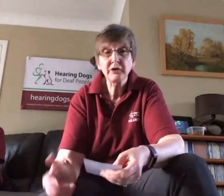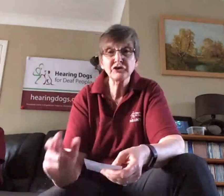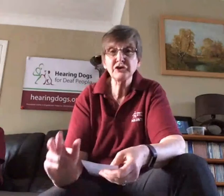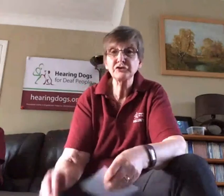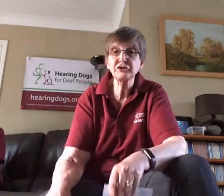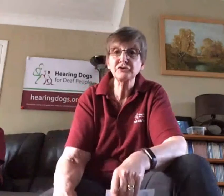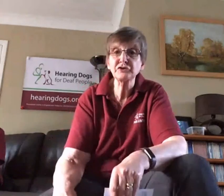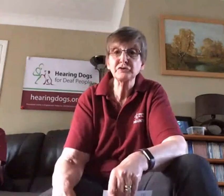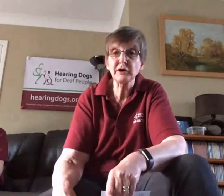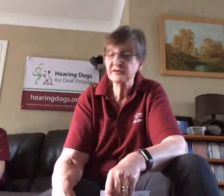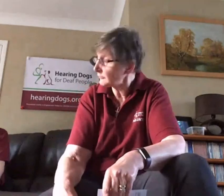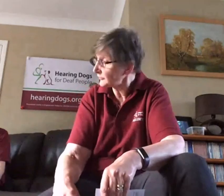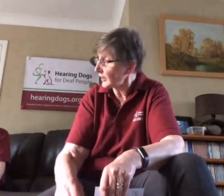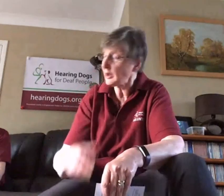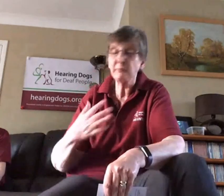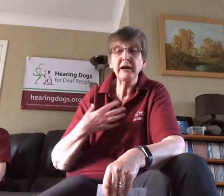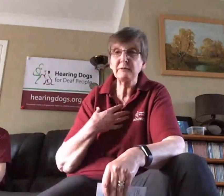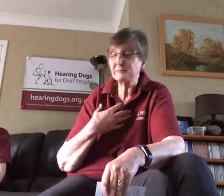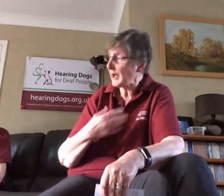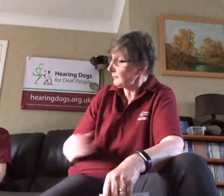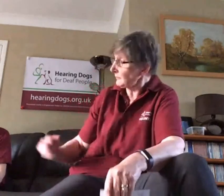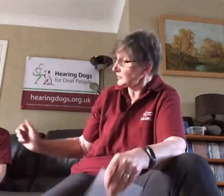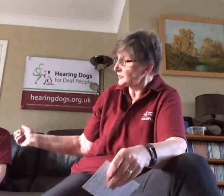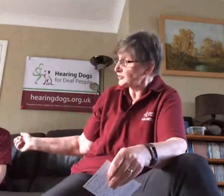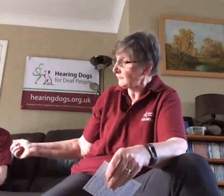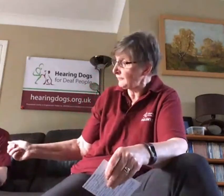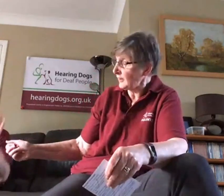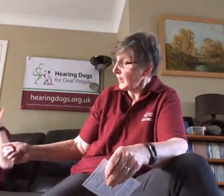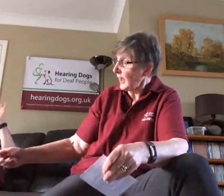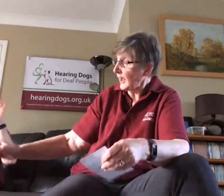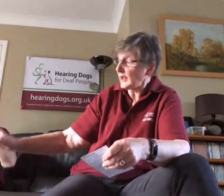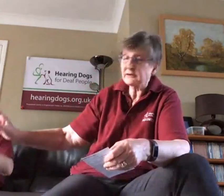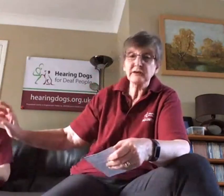Just introduce you to ourselves, my name is Pam, this is Jeff and Bentley, who's actually